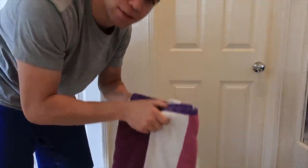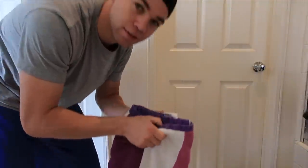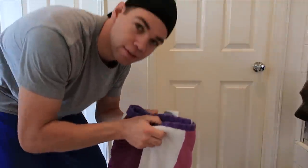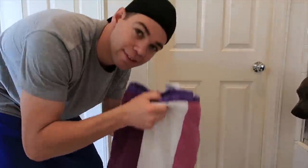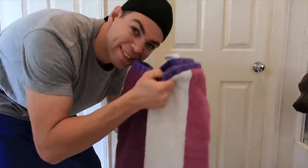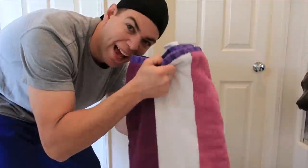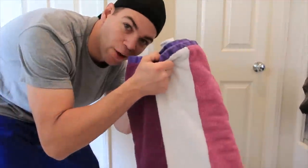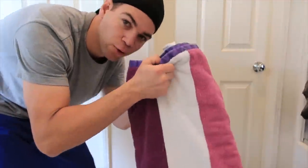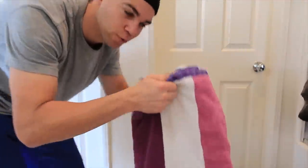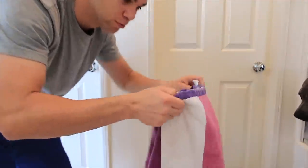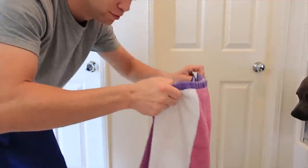Towel